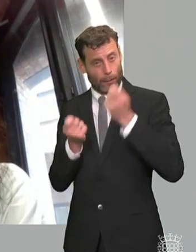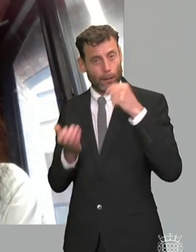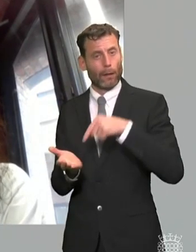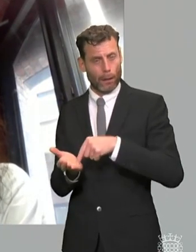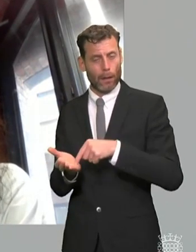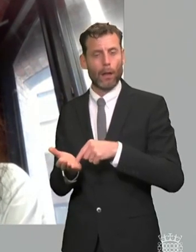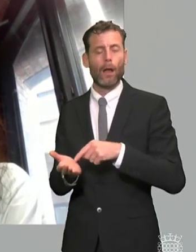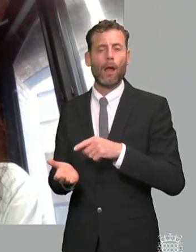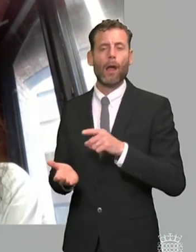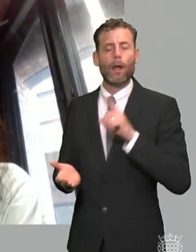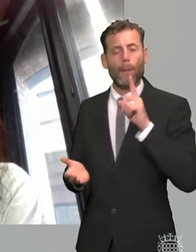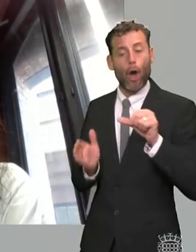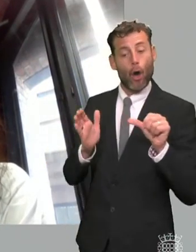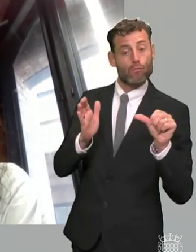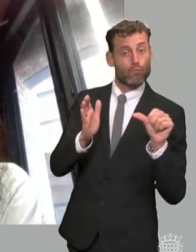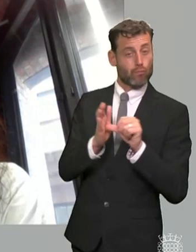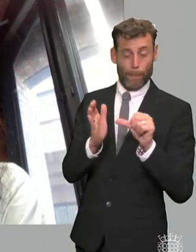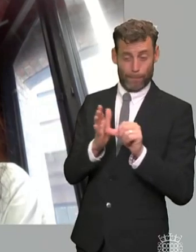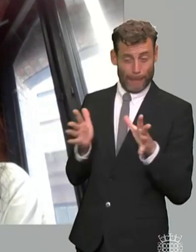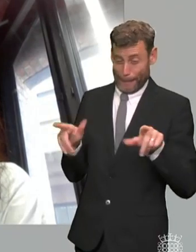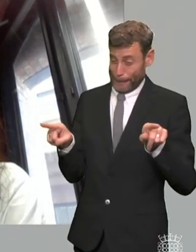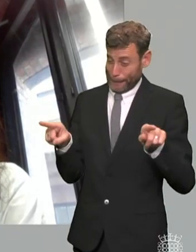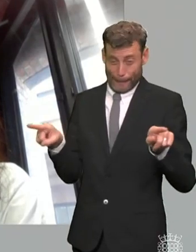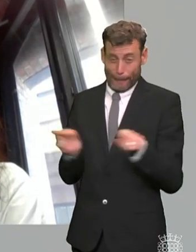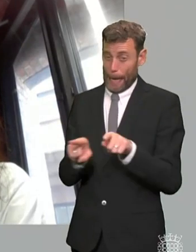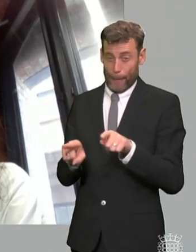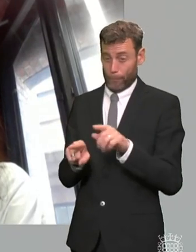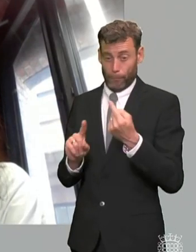some of the suggestions for dealing with them um have gone off in a sort of different direction